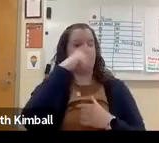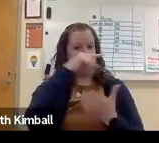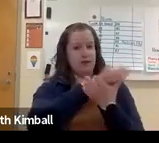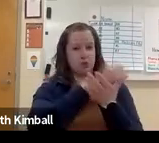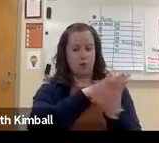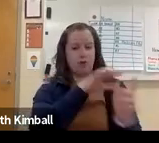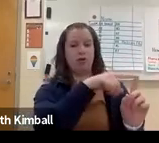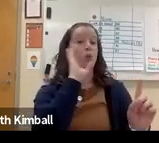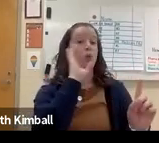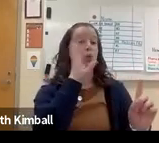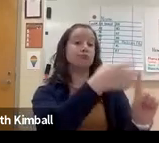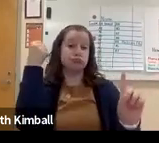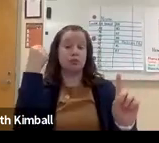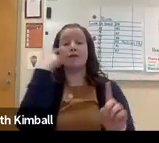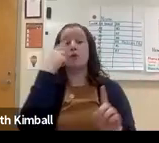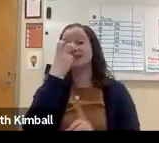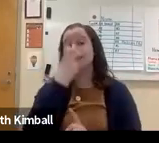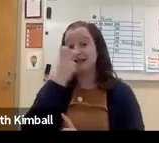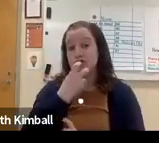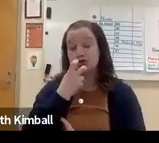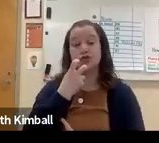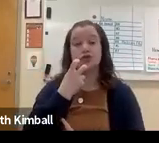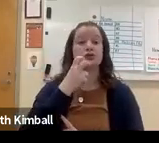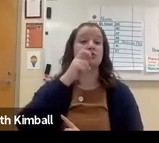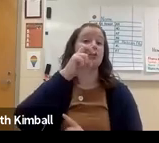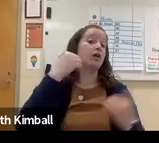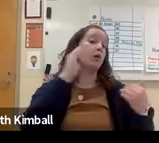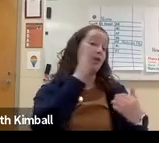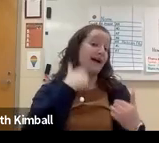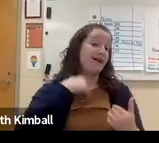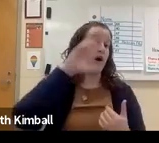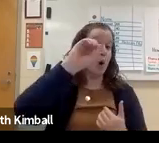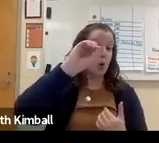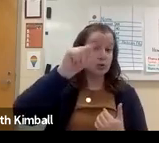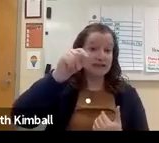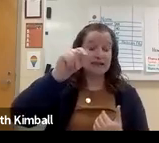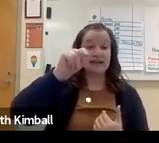Often, deaf kids in the public school will have pull-out services for speech.